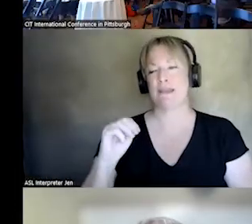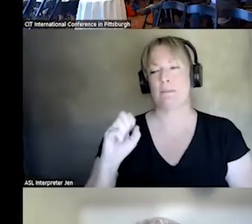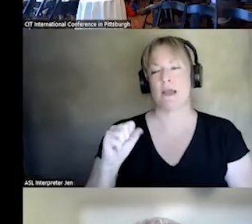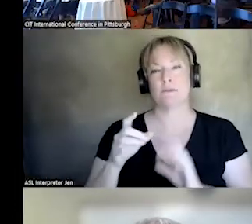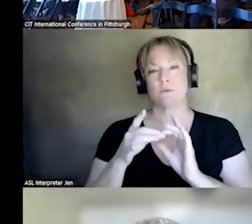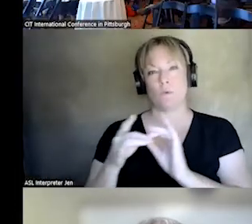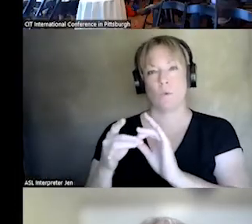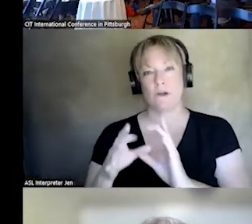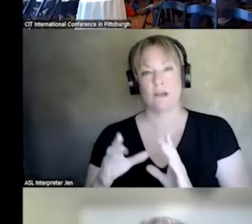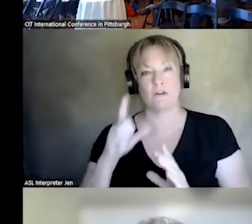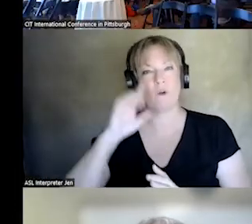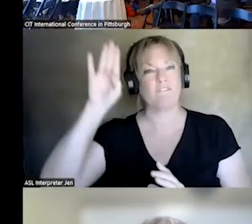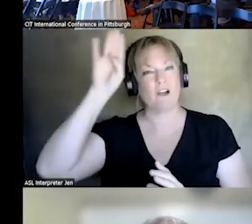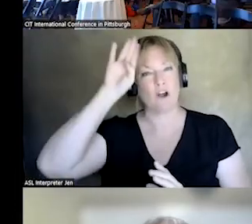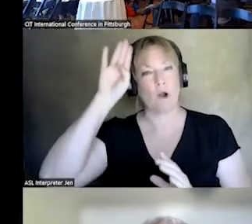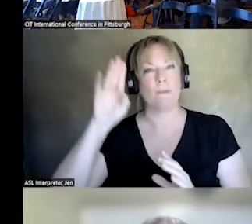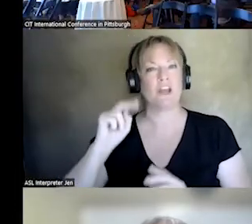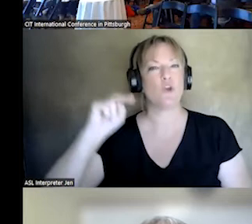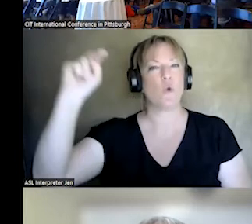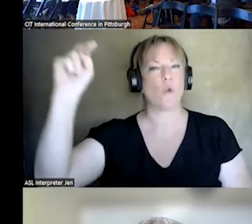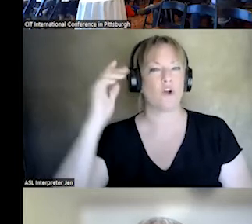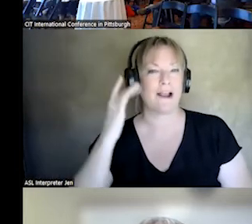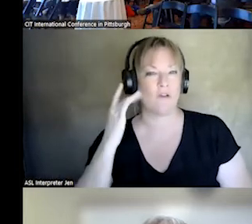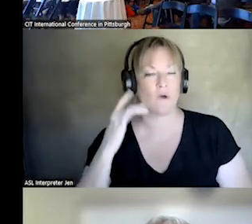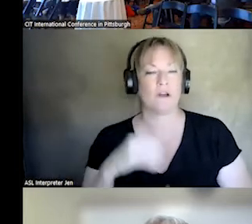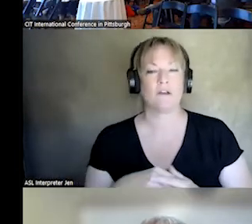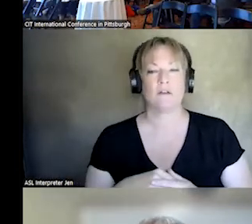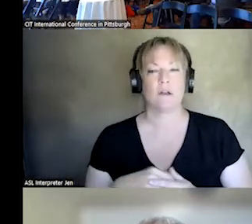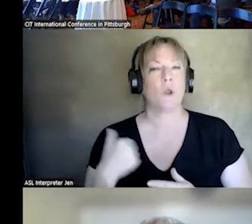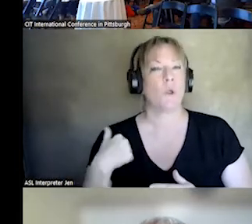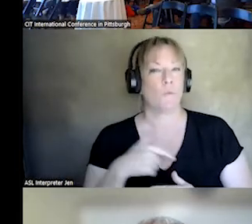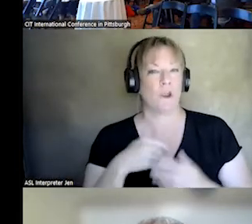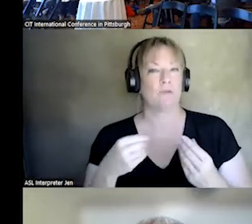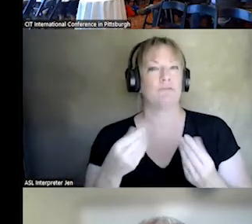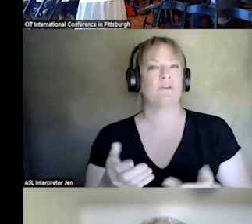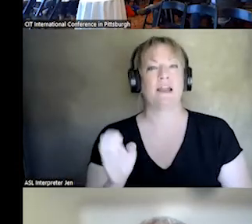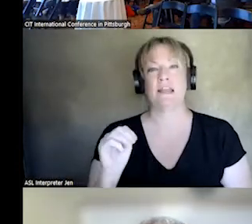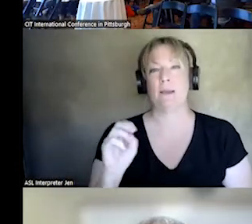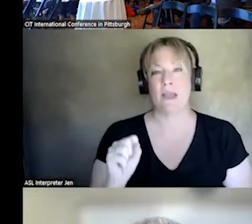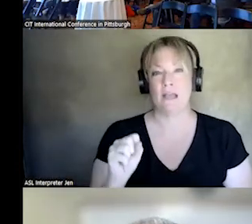FOR A FIRE DEPARTMENT IN NORTHERN CALIFORNIA THAT WE PROVIDE, ETCH MS FOR THE COMMUNITY IN